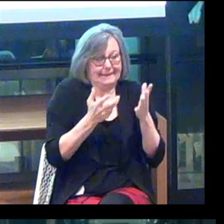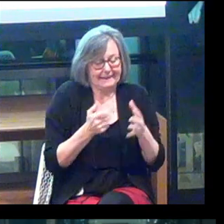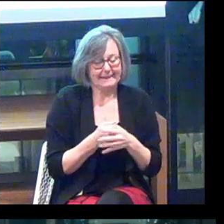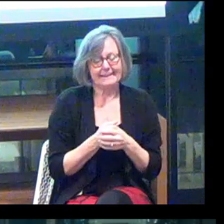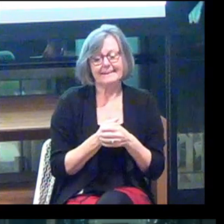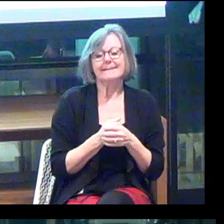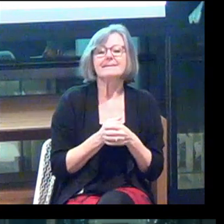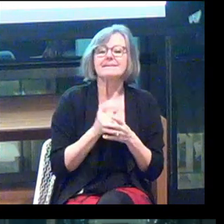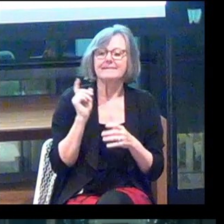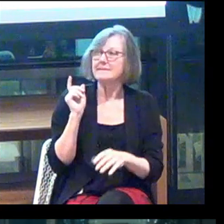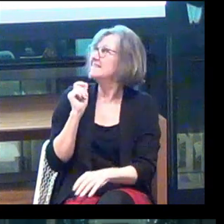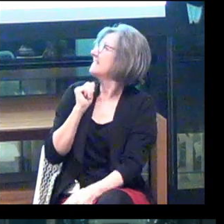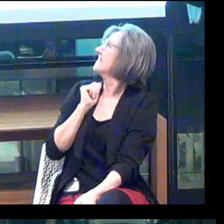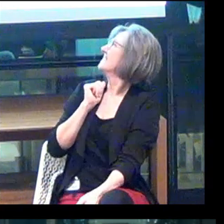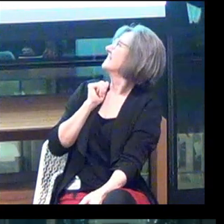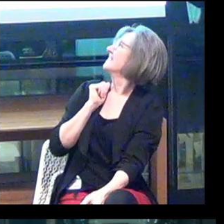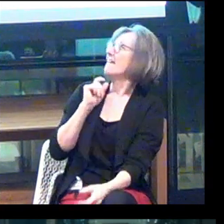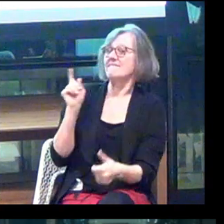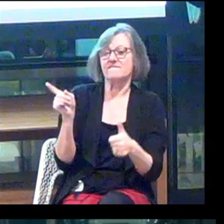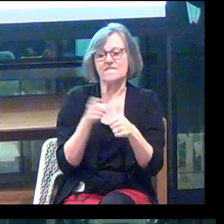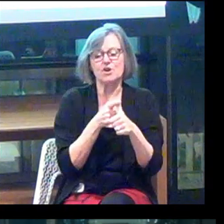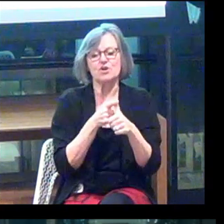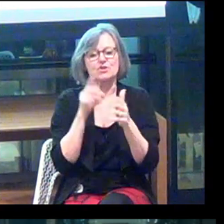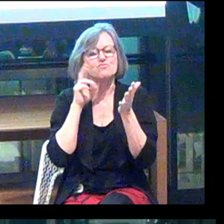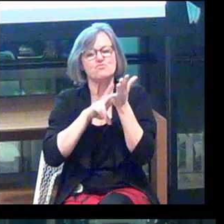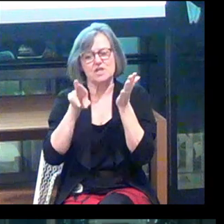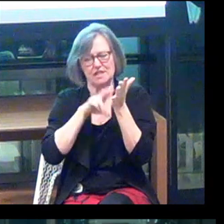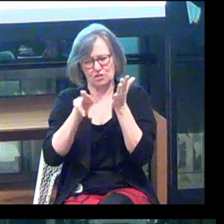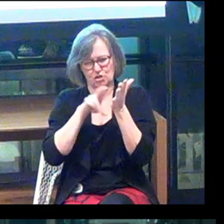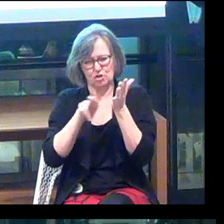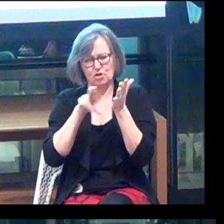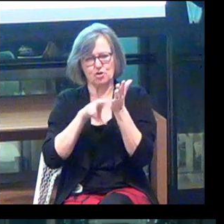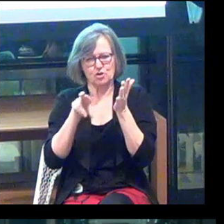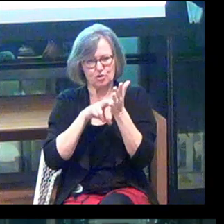And this is just the first research insight that we've shared.